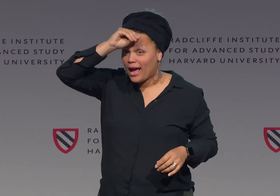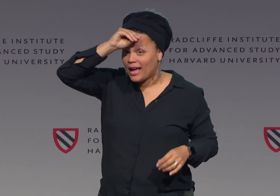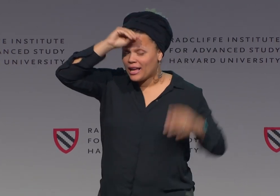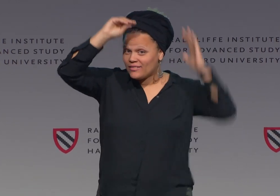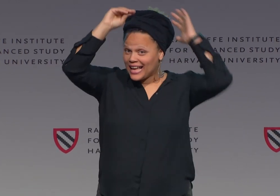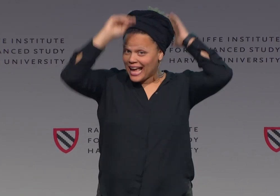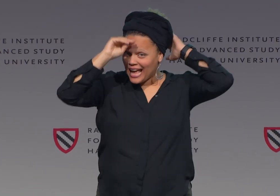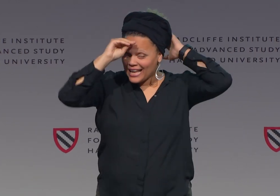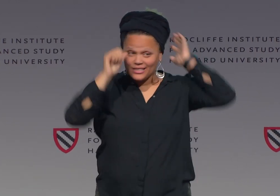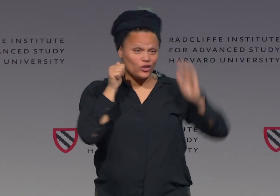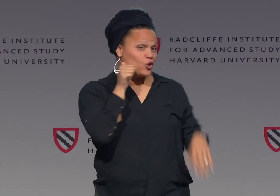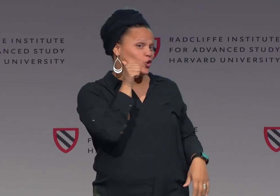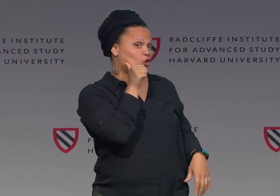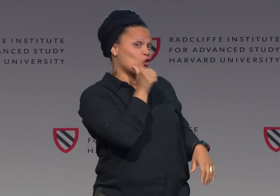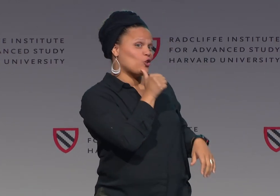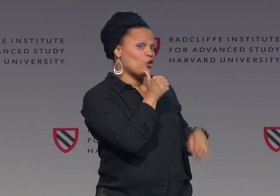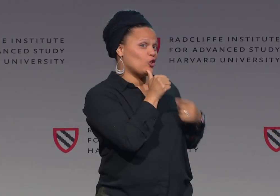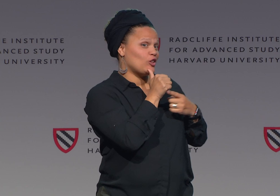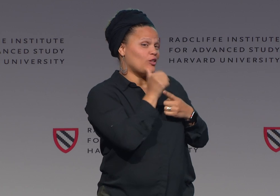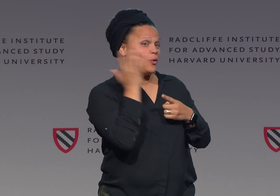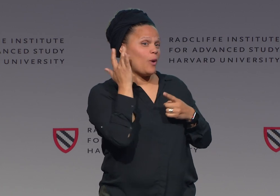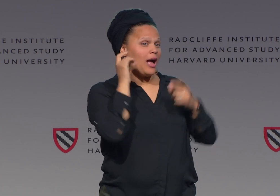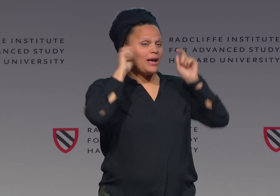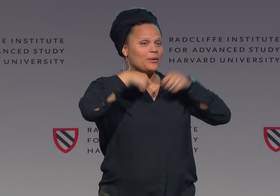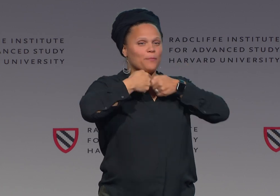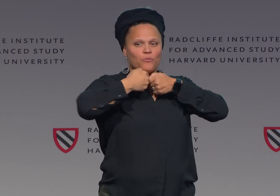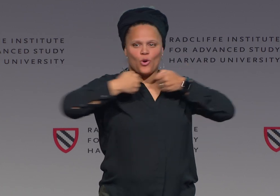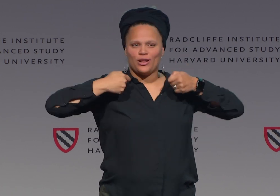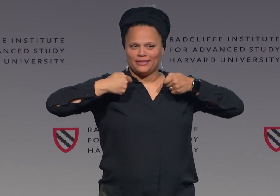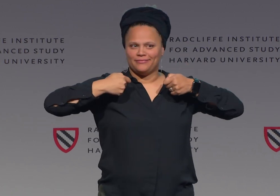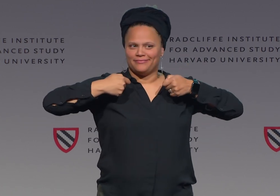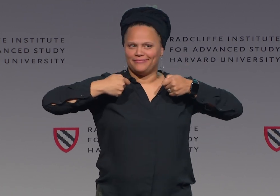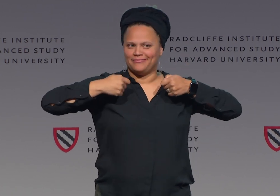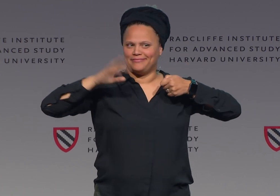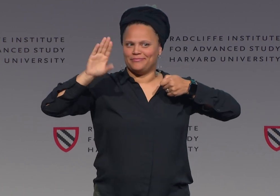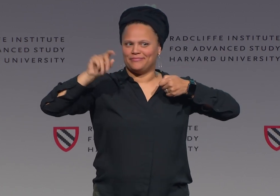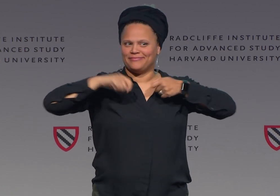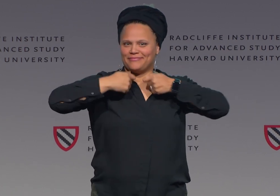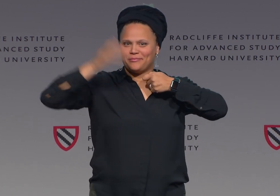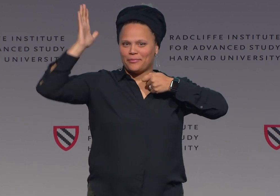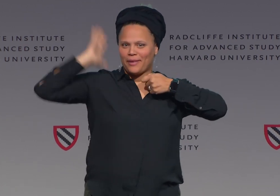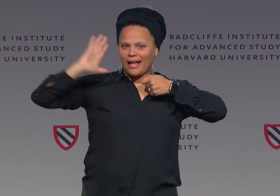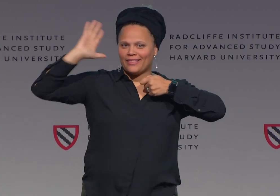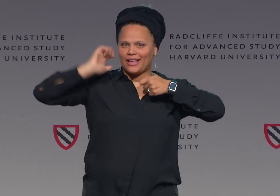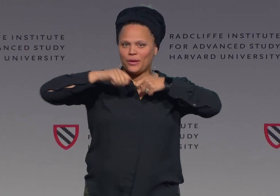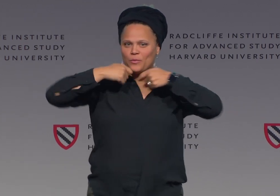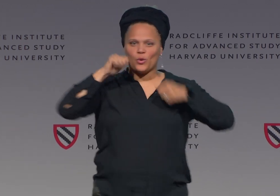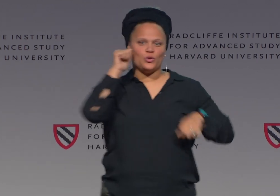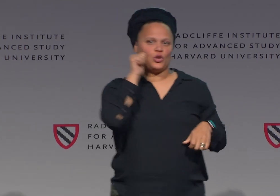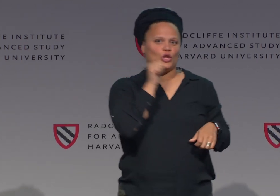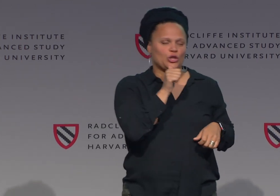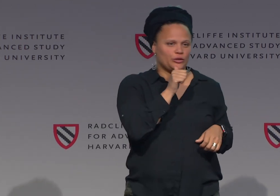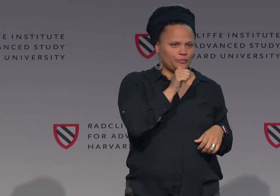You have boy, as girl, because the bonnet. Boys because of the baseball cap.